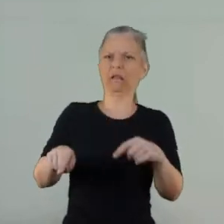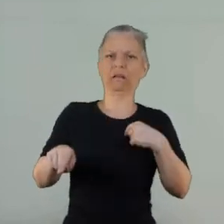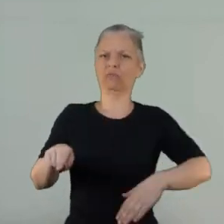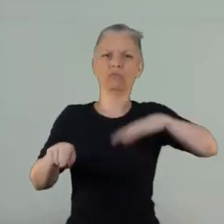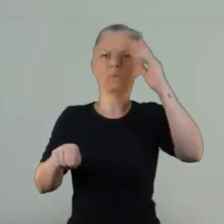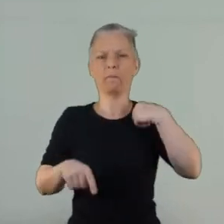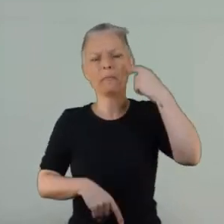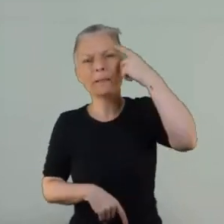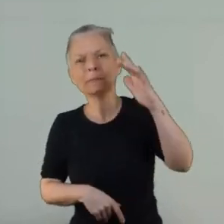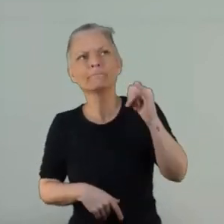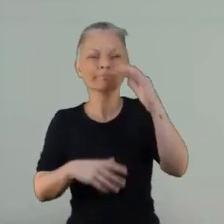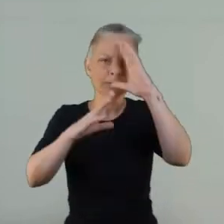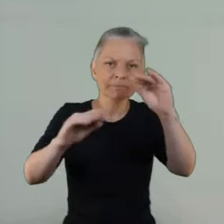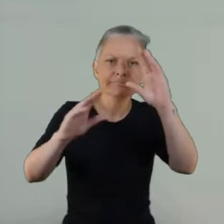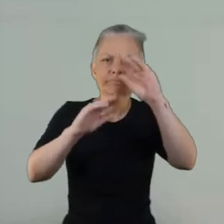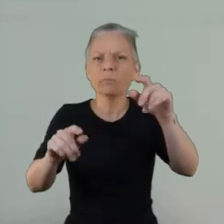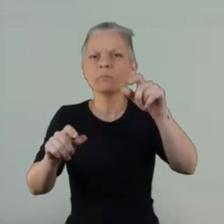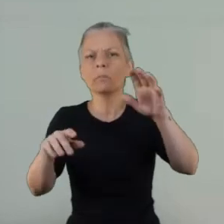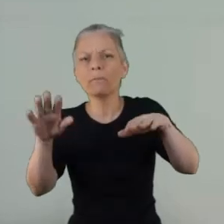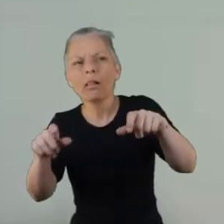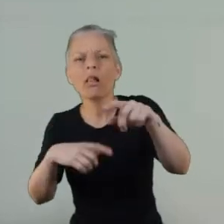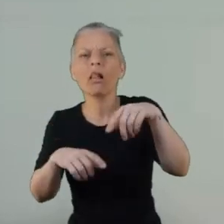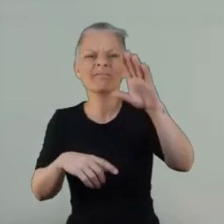health issues was quite negative.